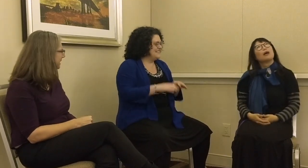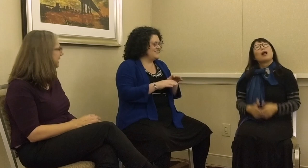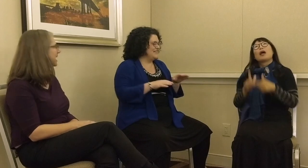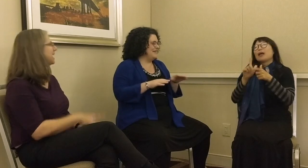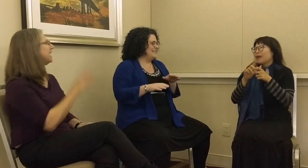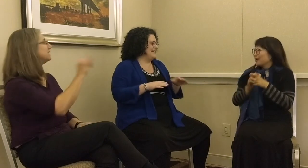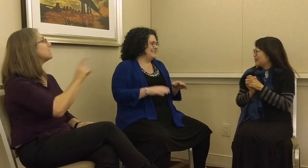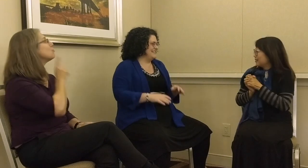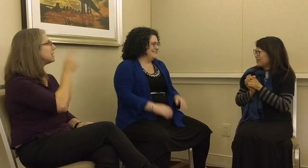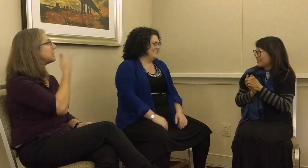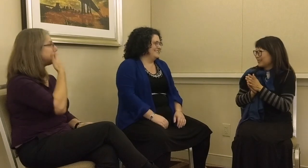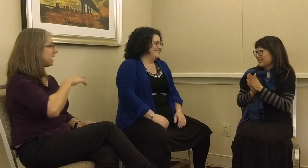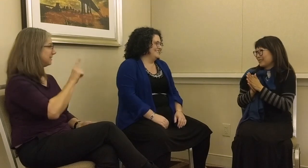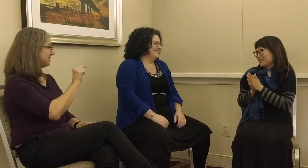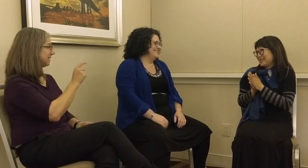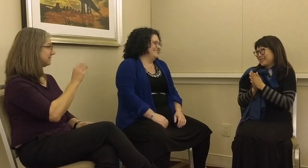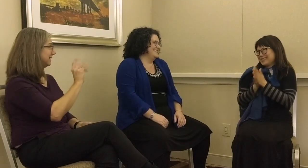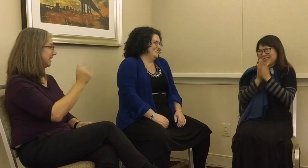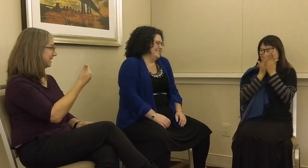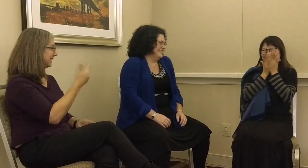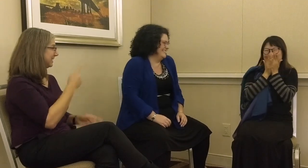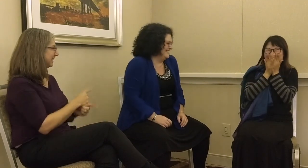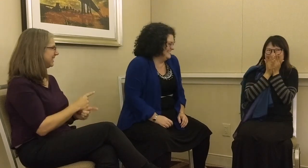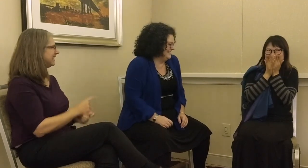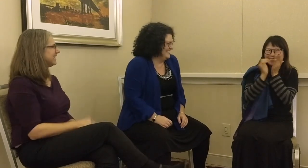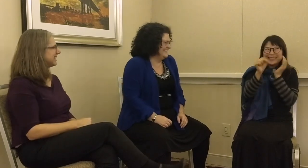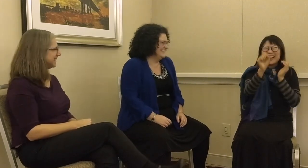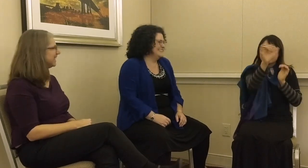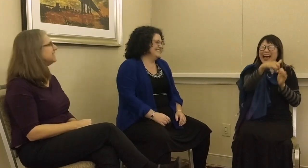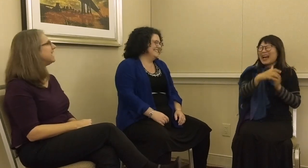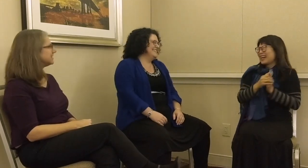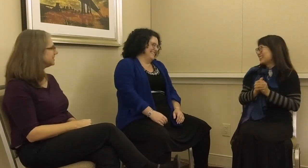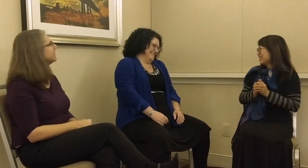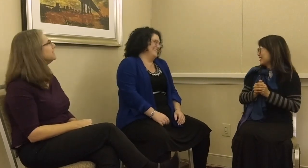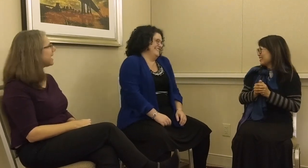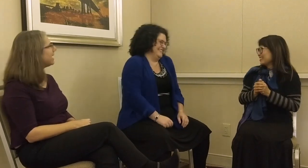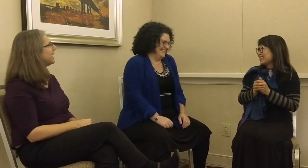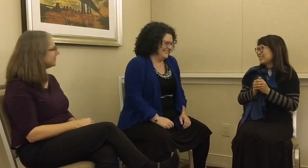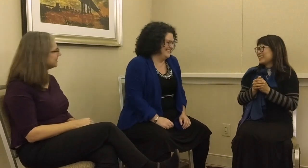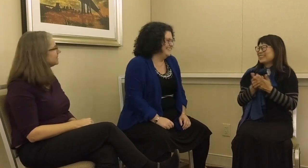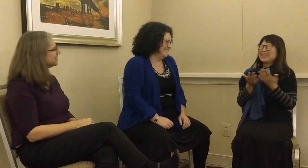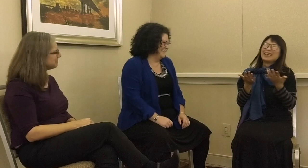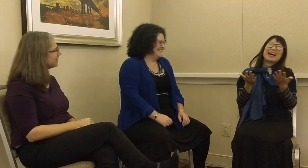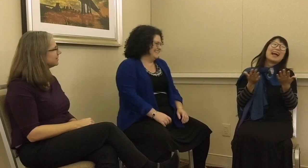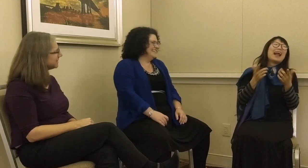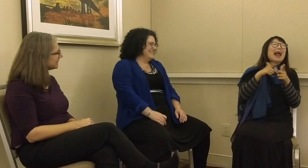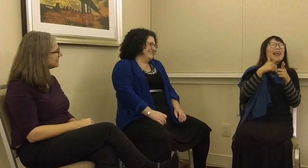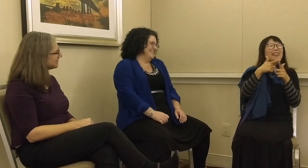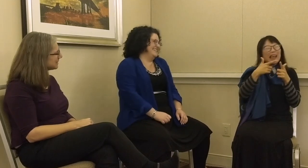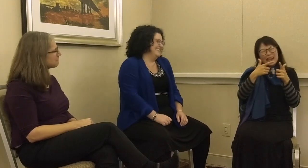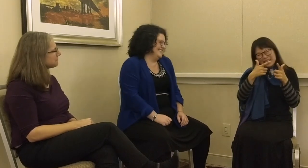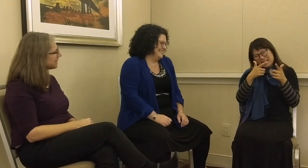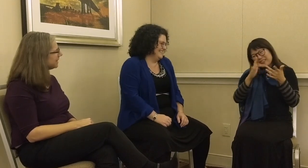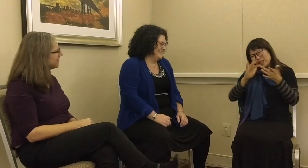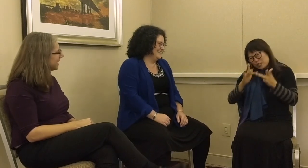G: It’s like really bad texting. L: I think that’s a good parallel, yes.